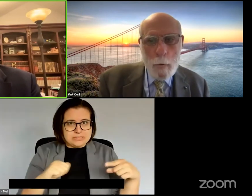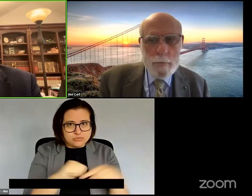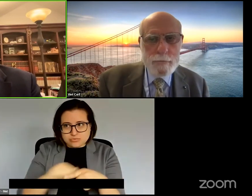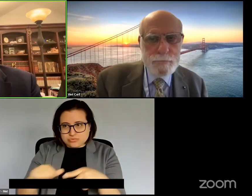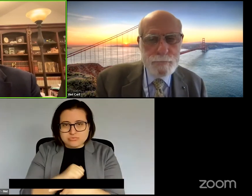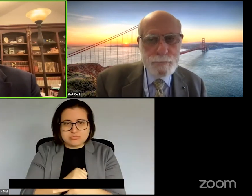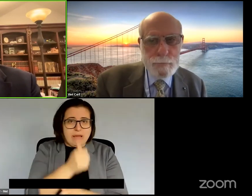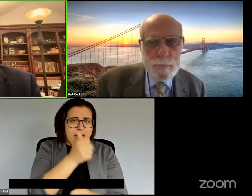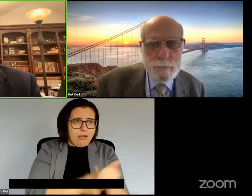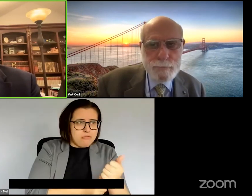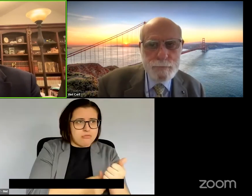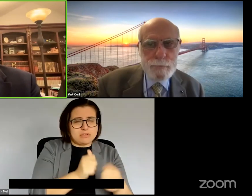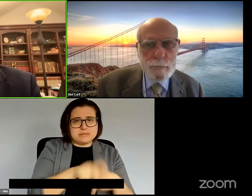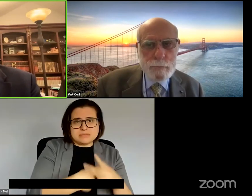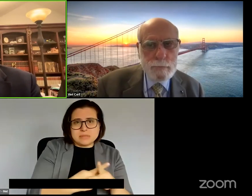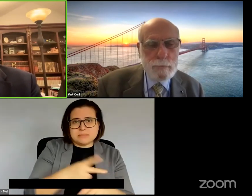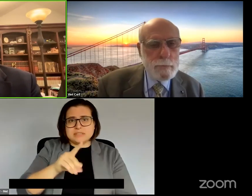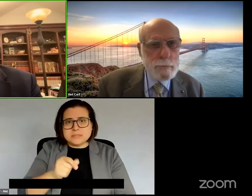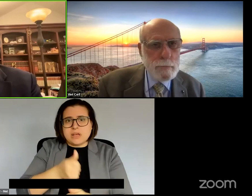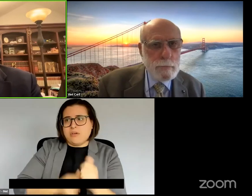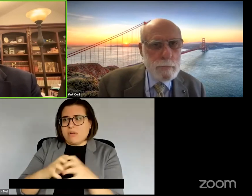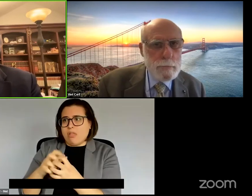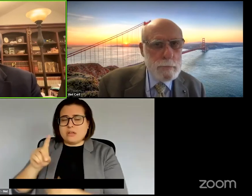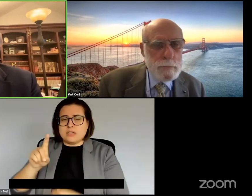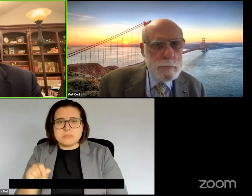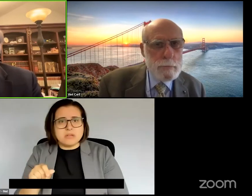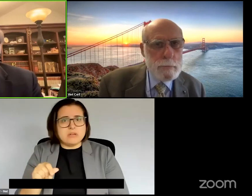type degree and combination of a disability and so you know is there another way we can